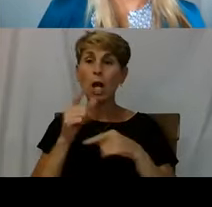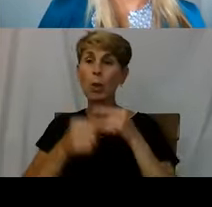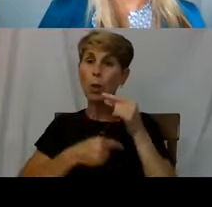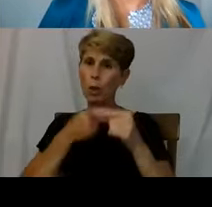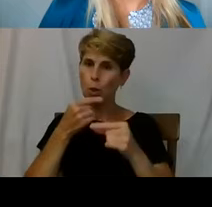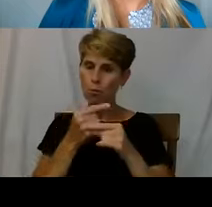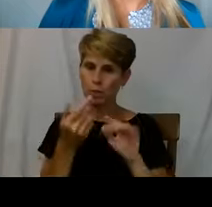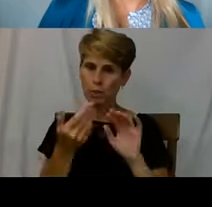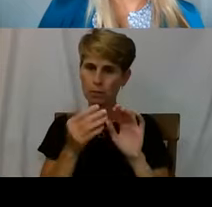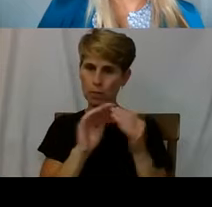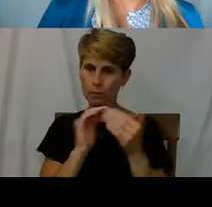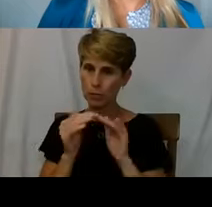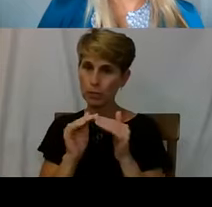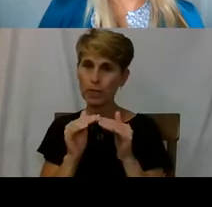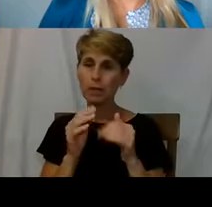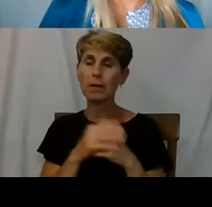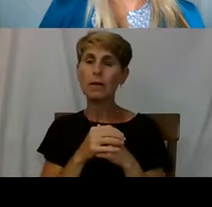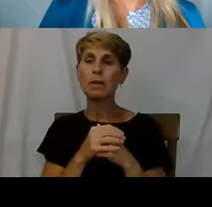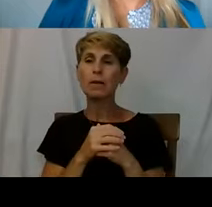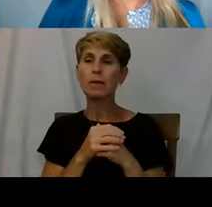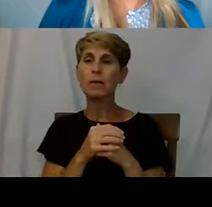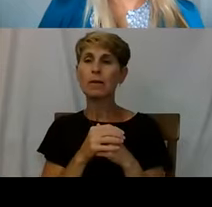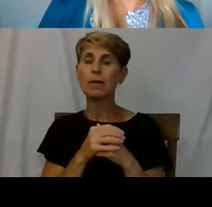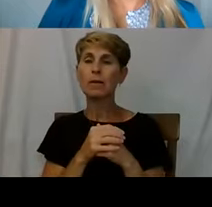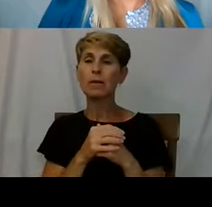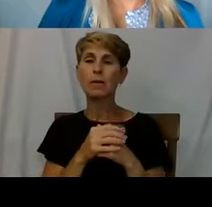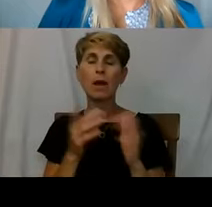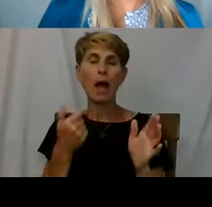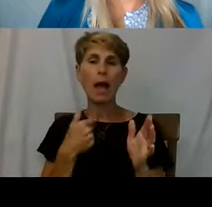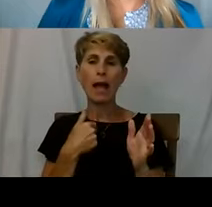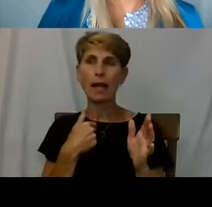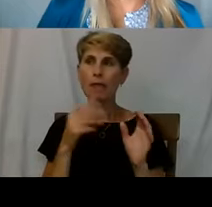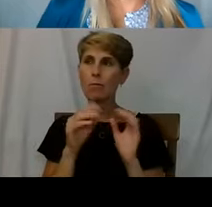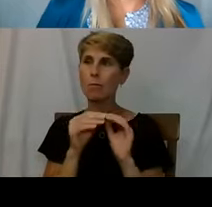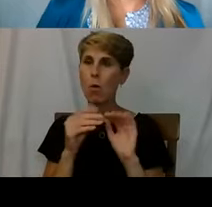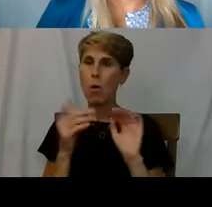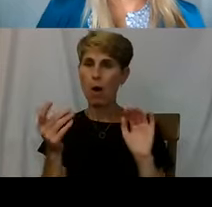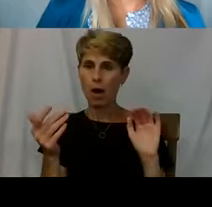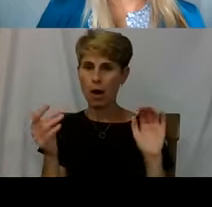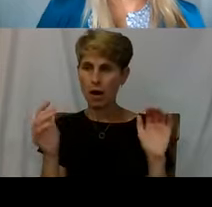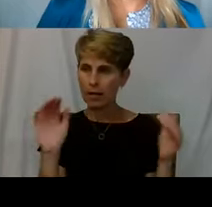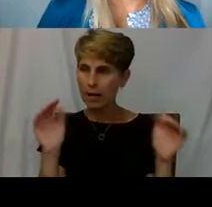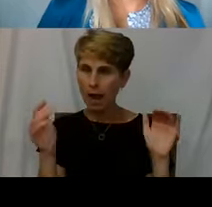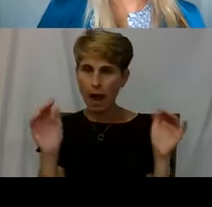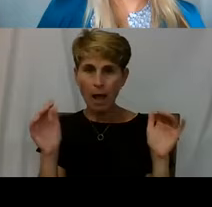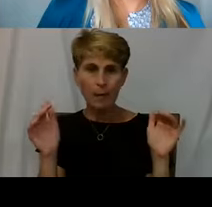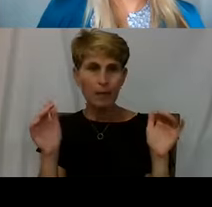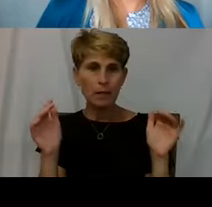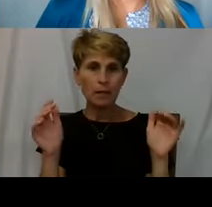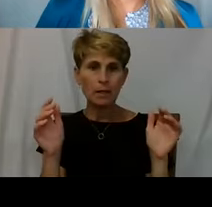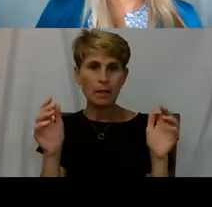And you'll find, I mean I have more in common with the people on this call than I do with a lot of people